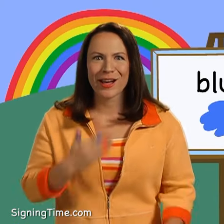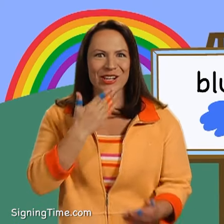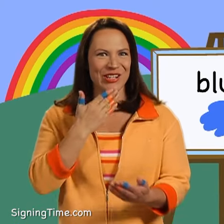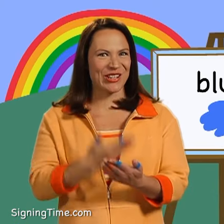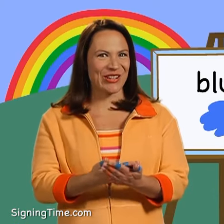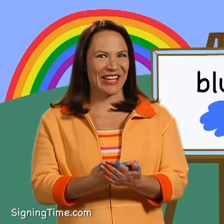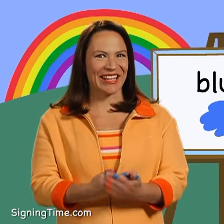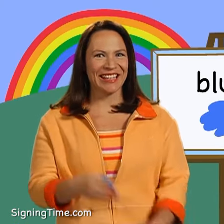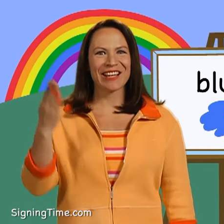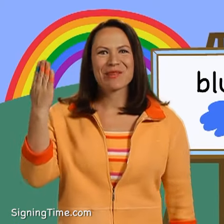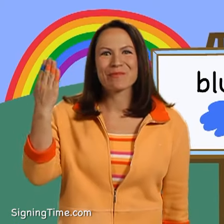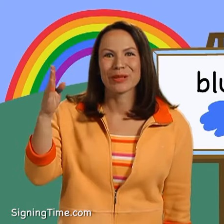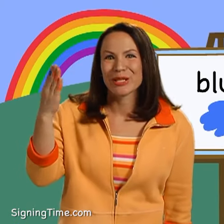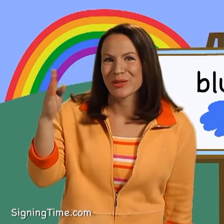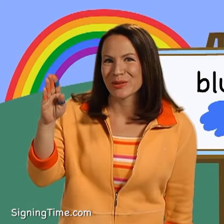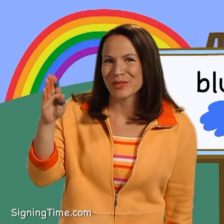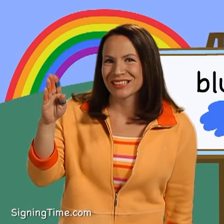Good. Blue.